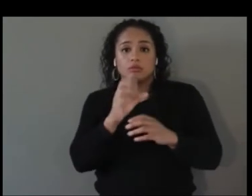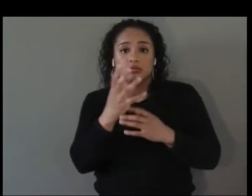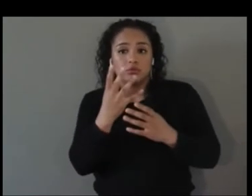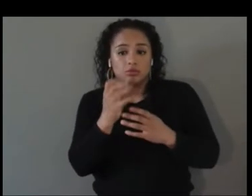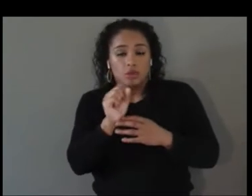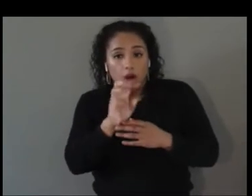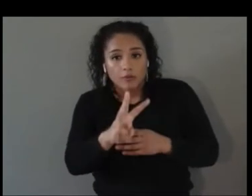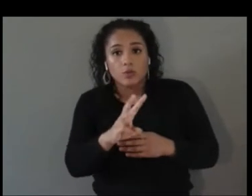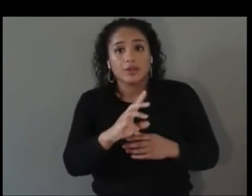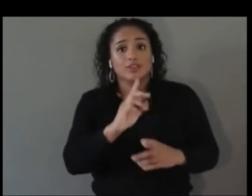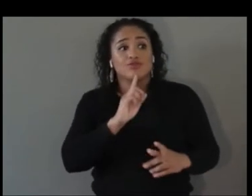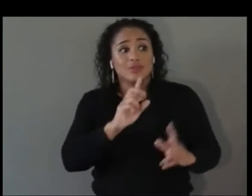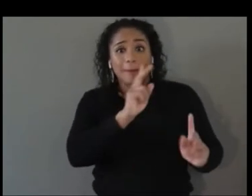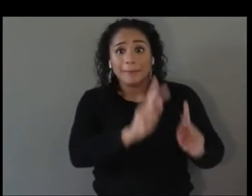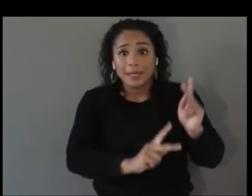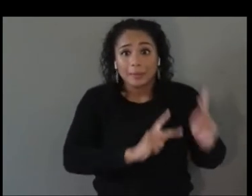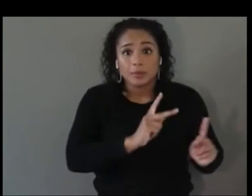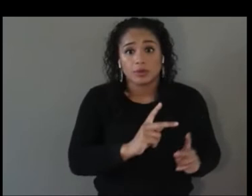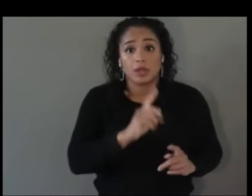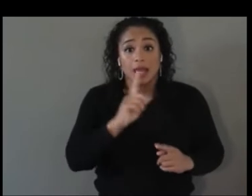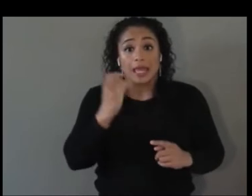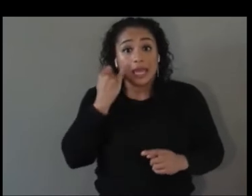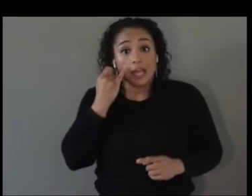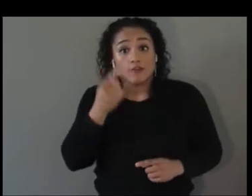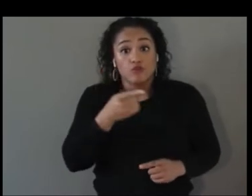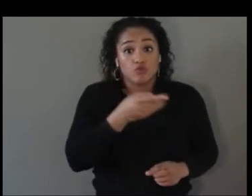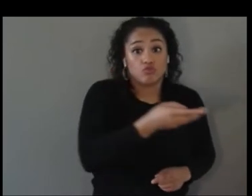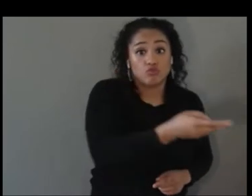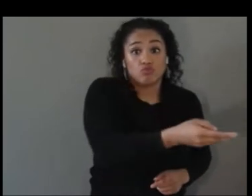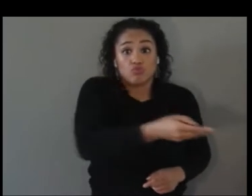it's not an affirmative action initiative. When you bring someone that looks like me